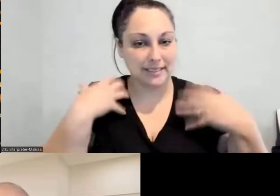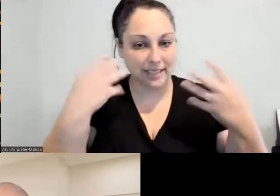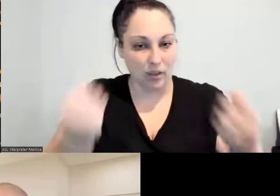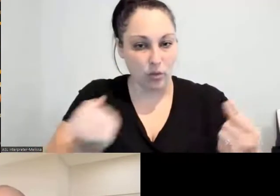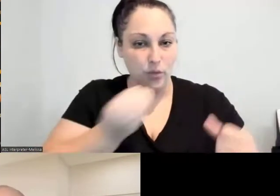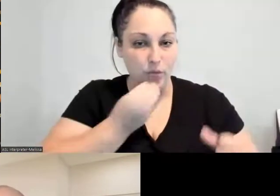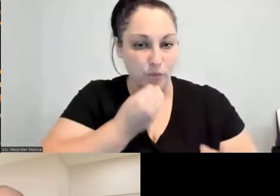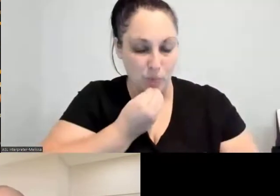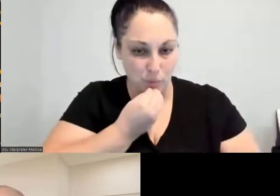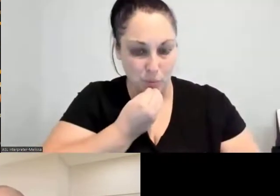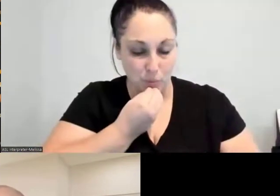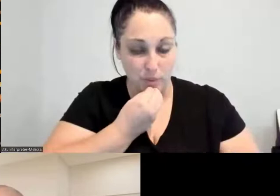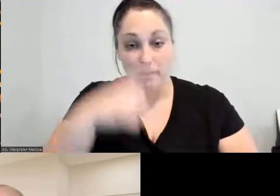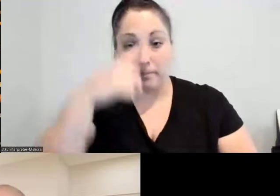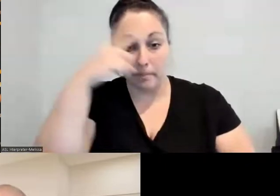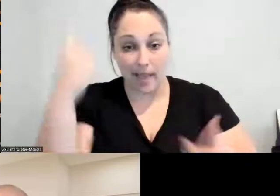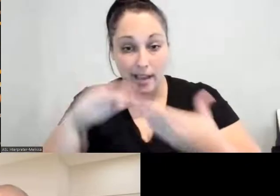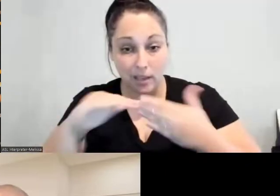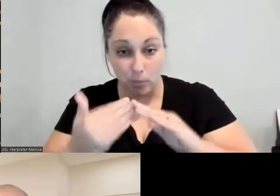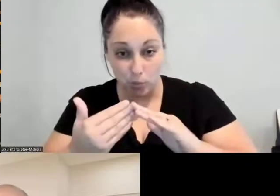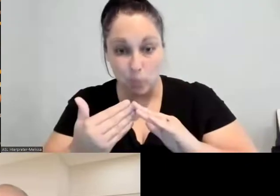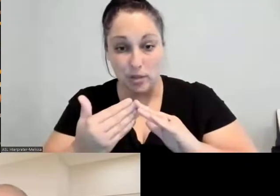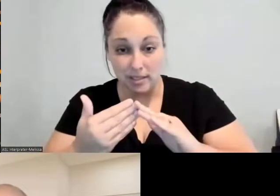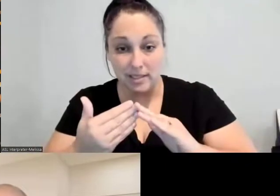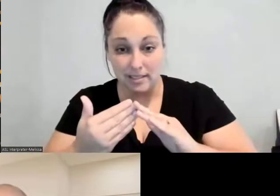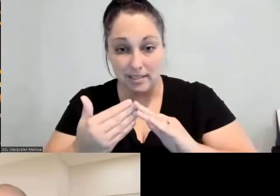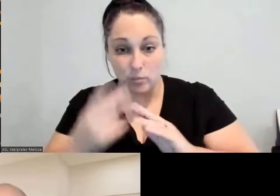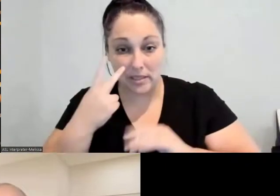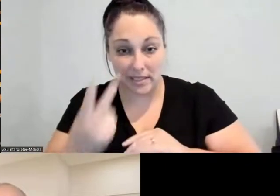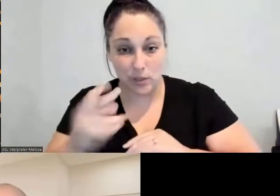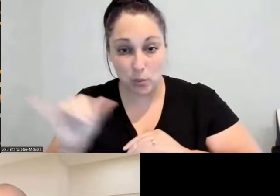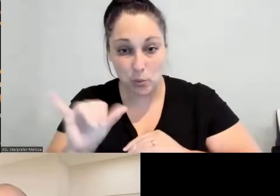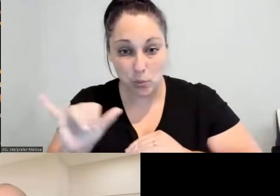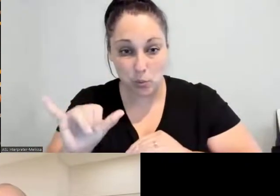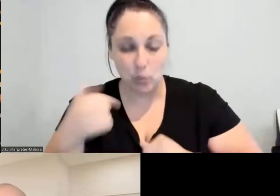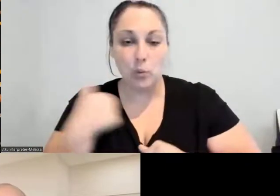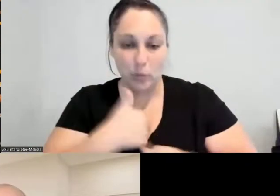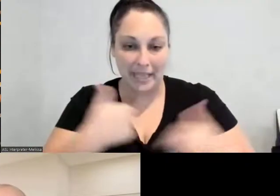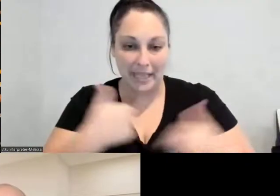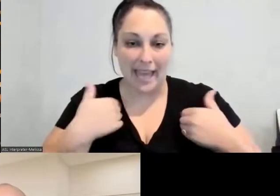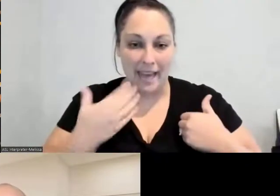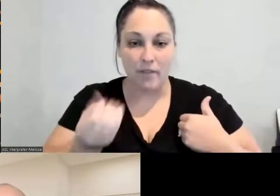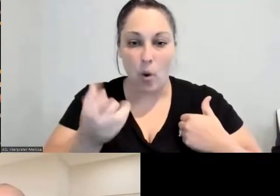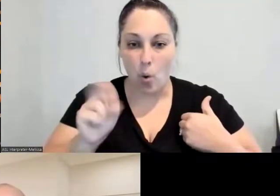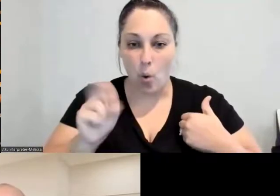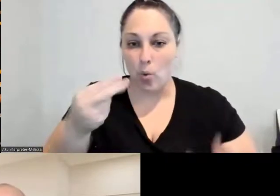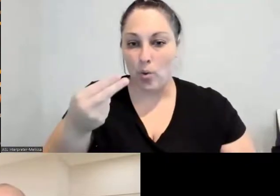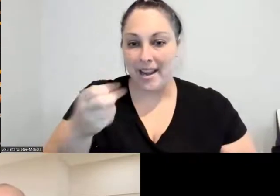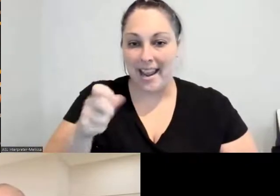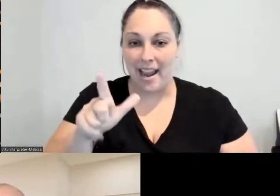We do have our own heirloom seed projects going on. We are growing gardens.